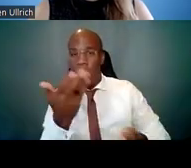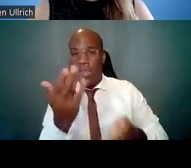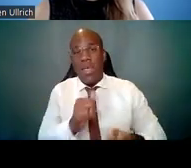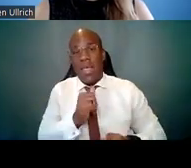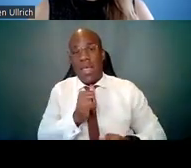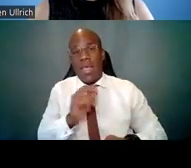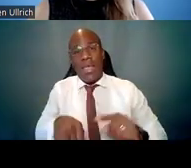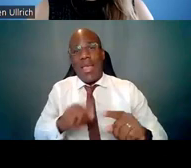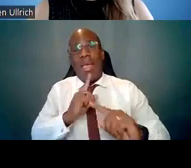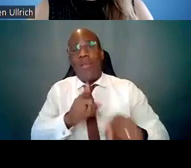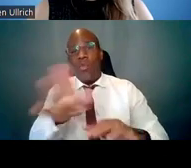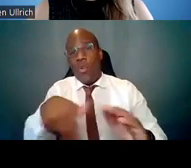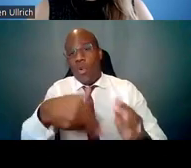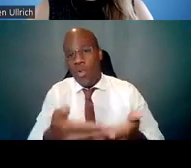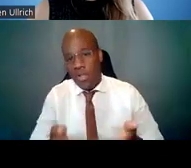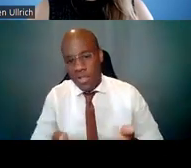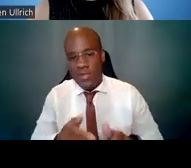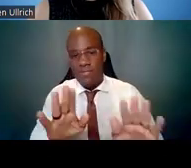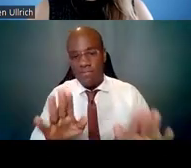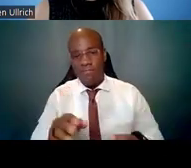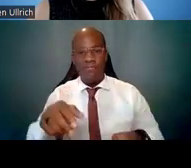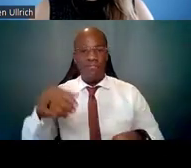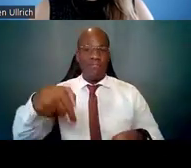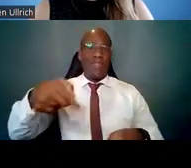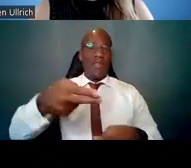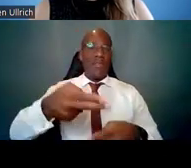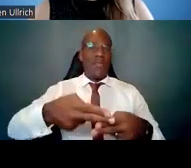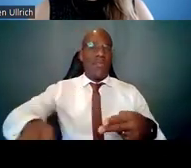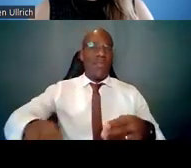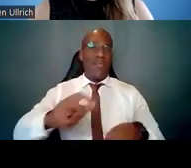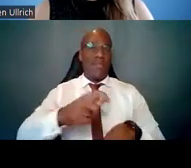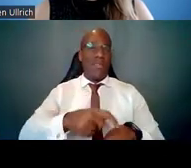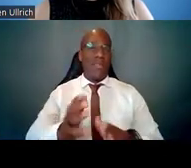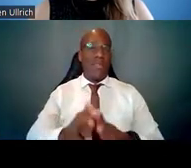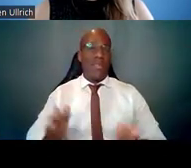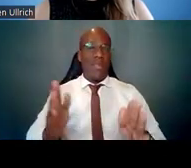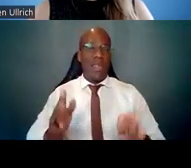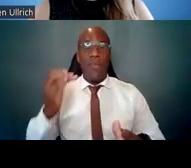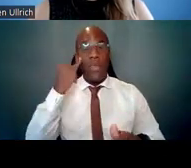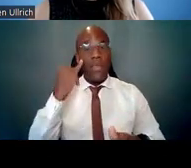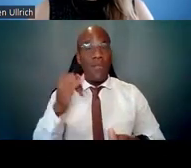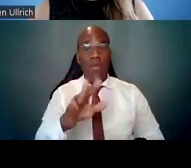If your question is not answered here, there are two sources of information that can help;